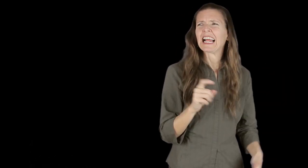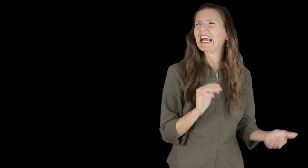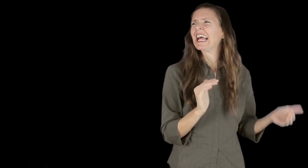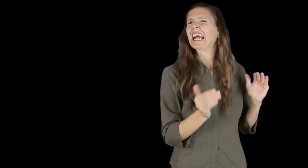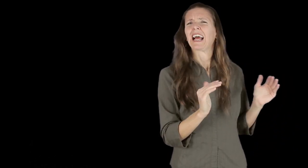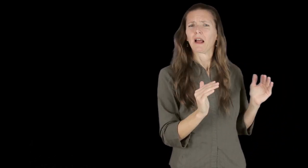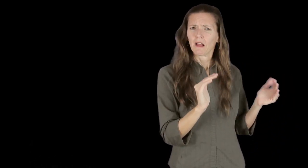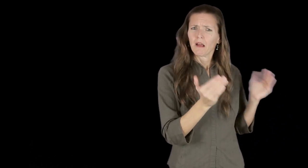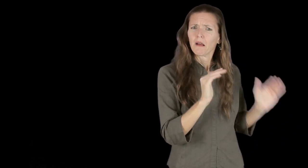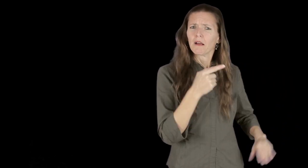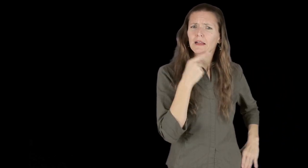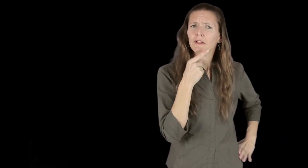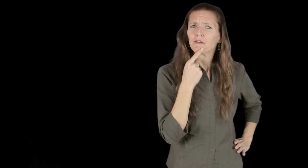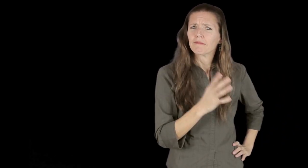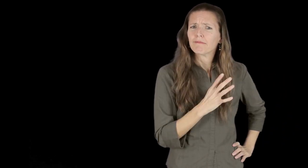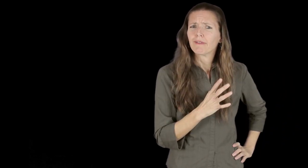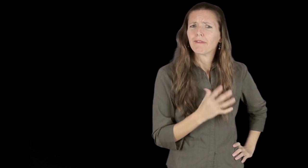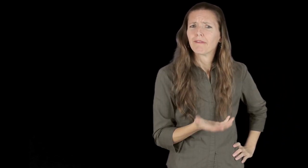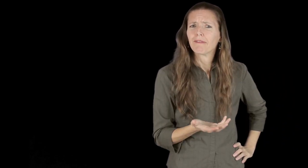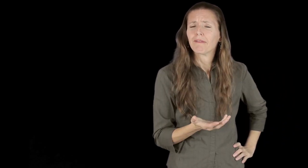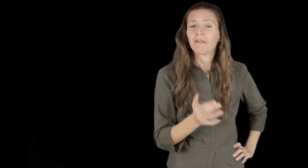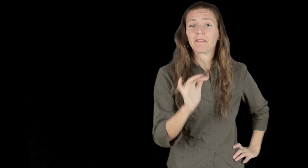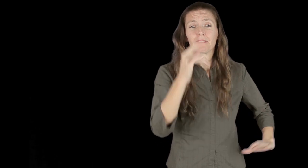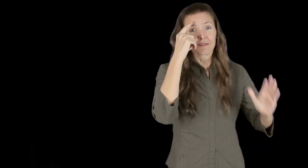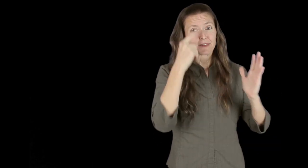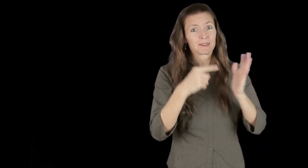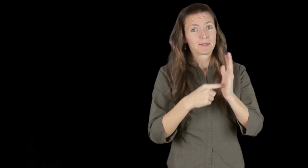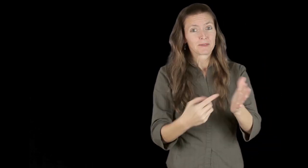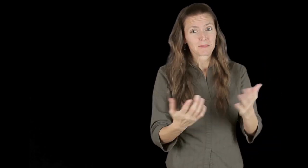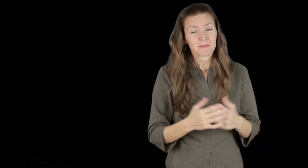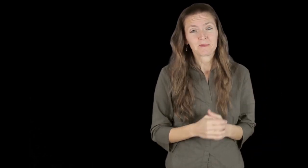And what analogies can I use? Deaf and hearing people. For example: